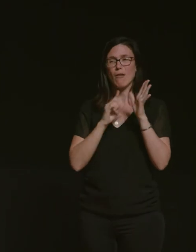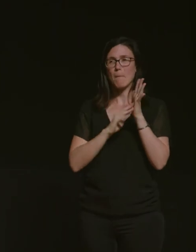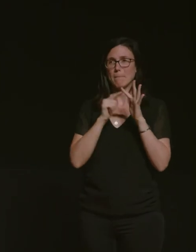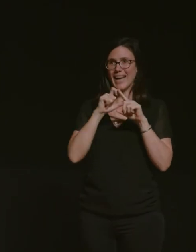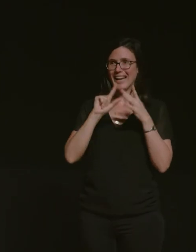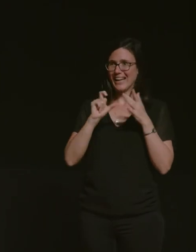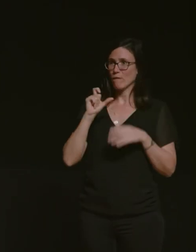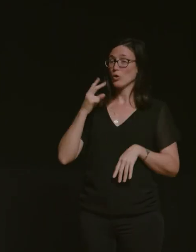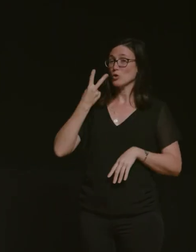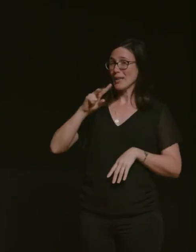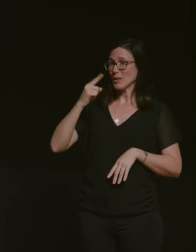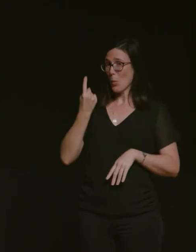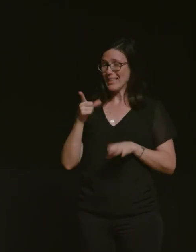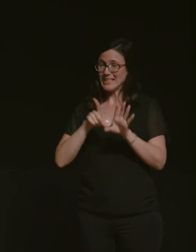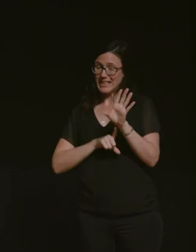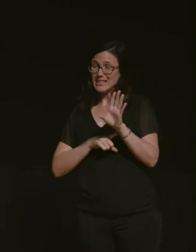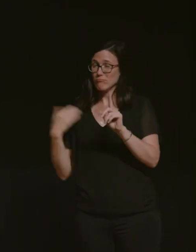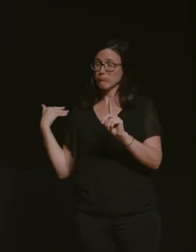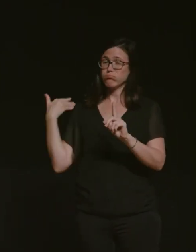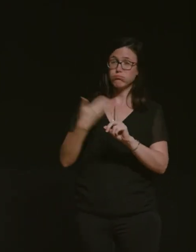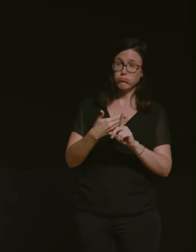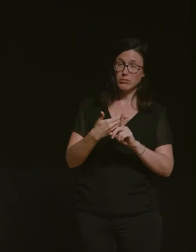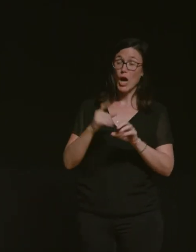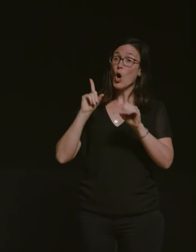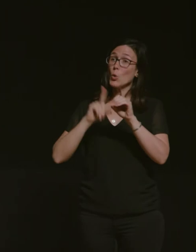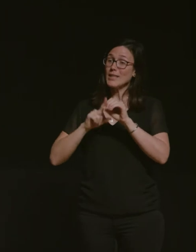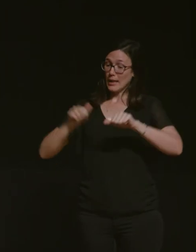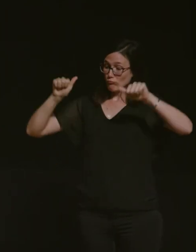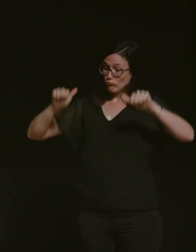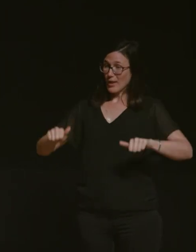jules is in the queensland is the queensland state president of one of the world's most iconic